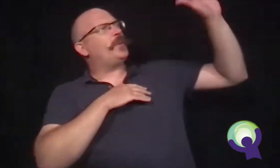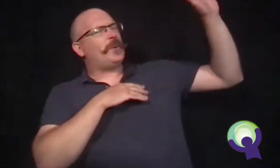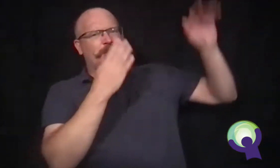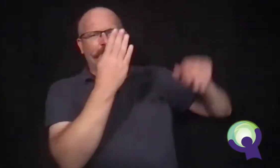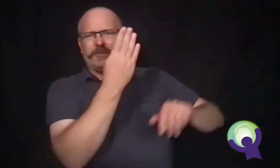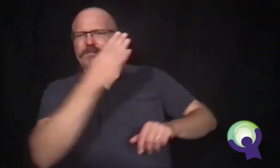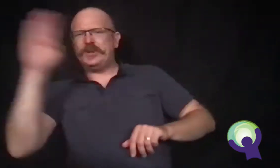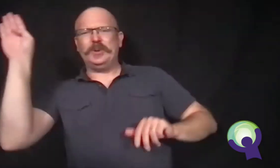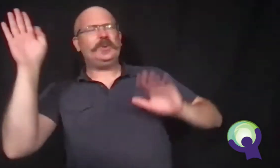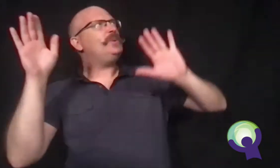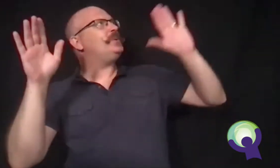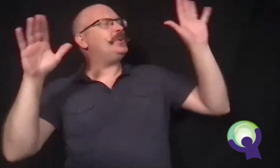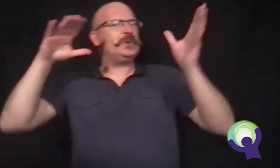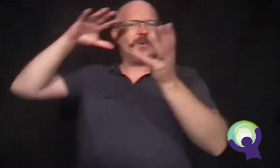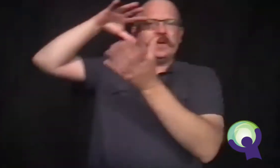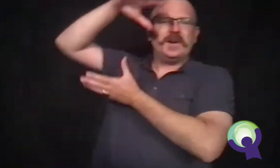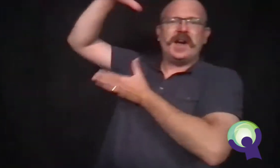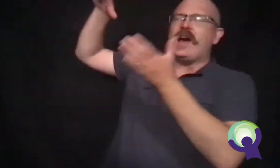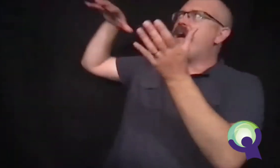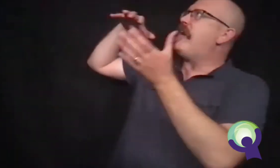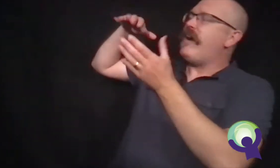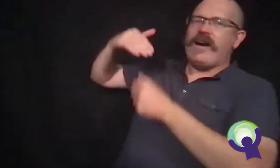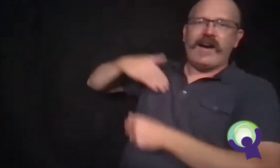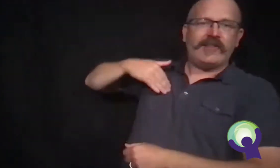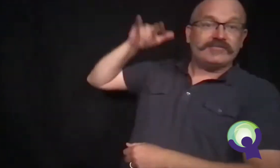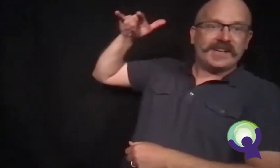and Ron looked up at the blue, blue sky.